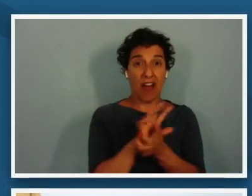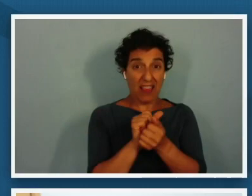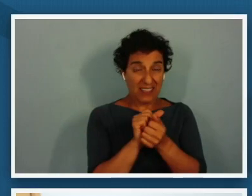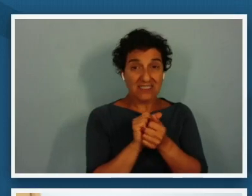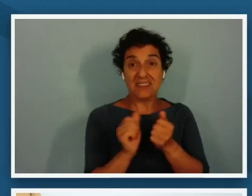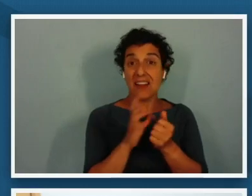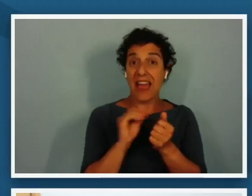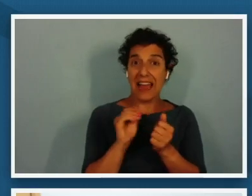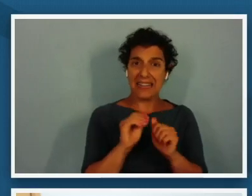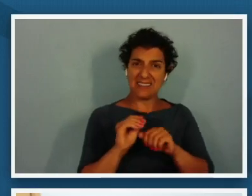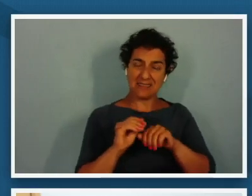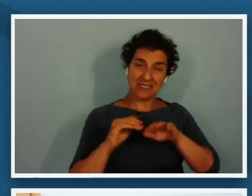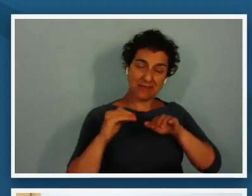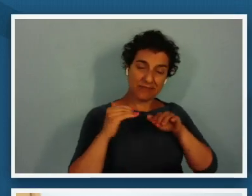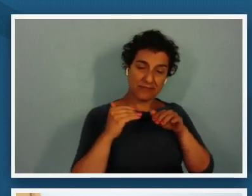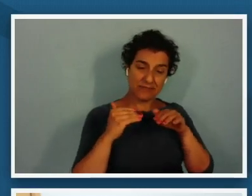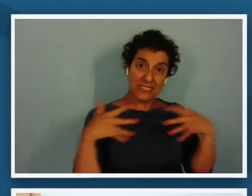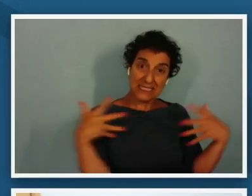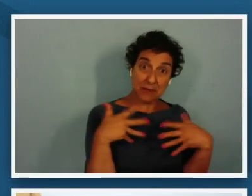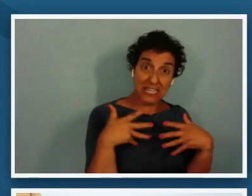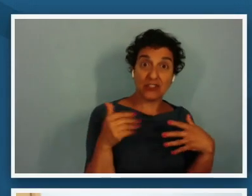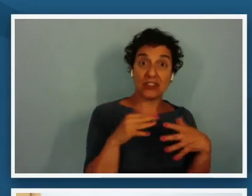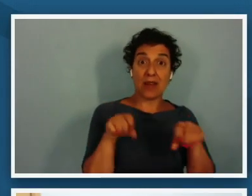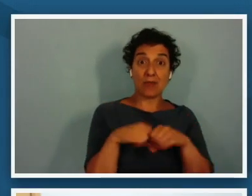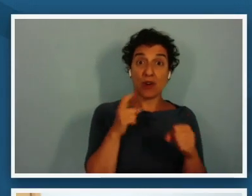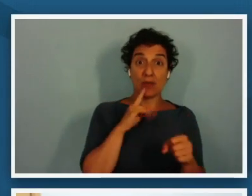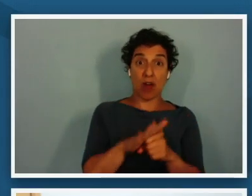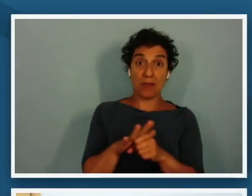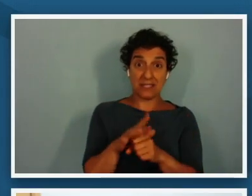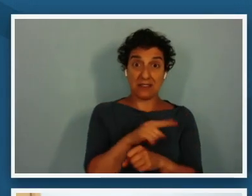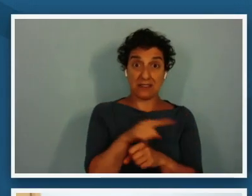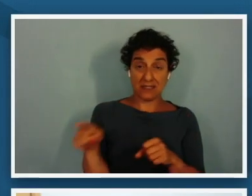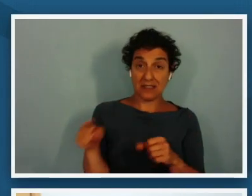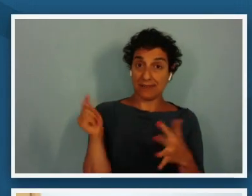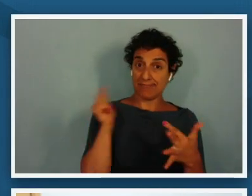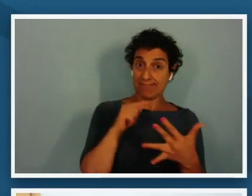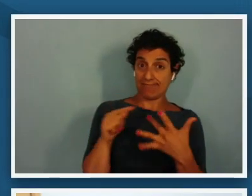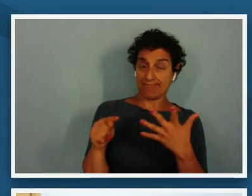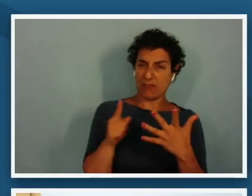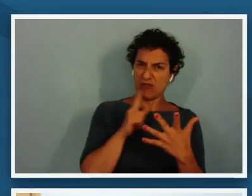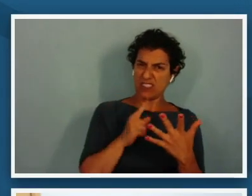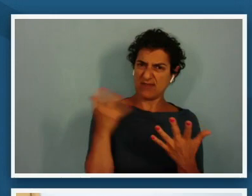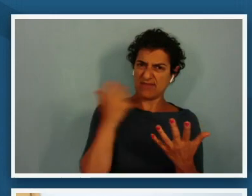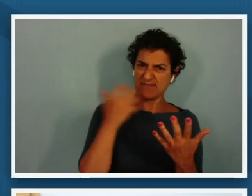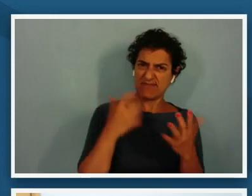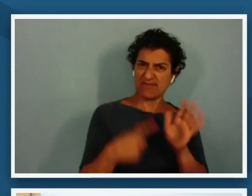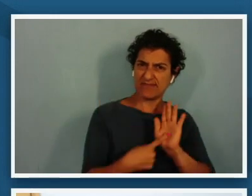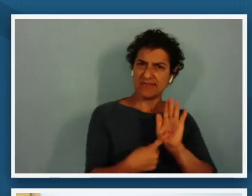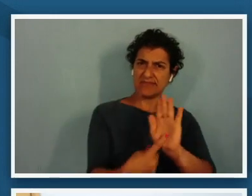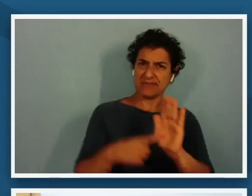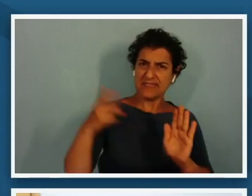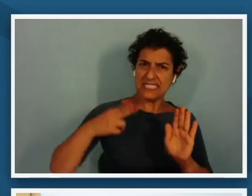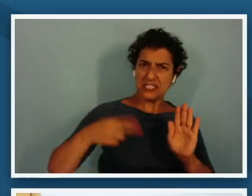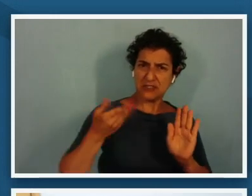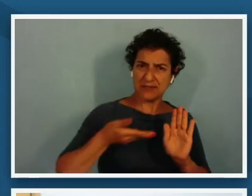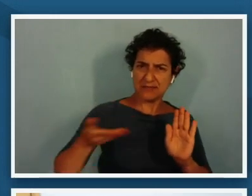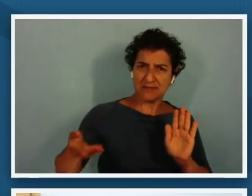and broken promises through key features such as compelling artifacts